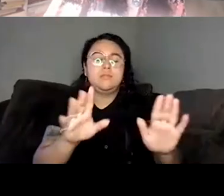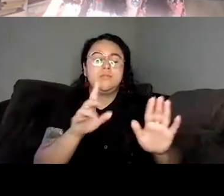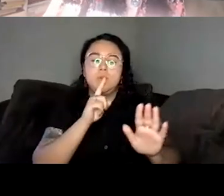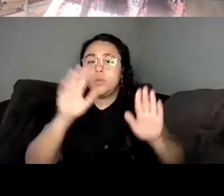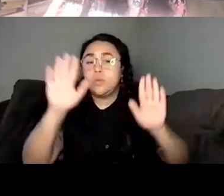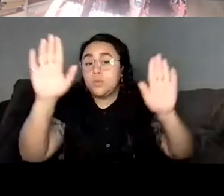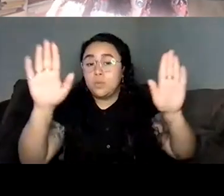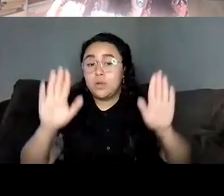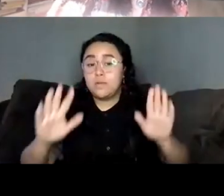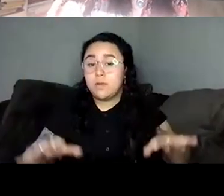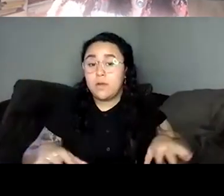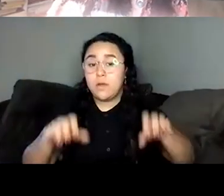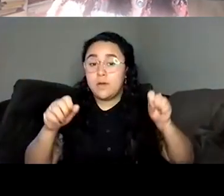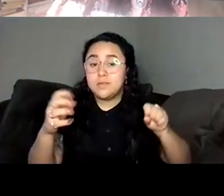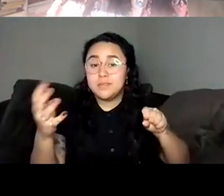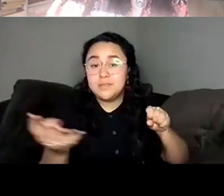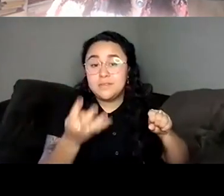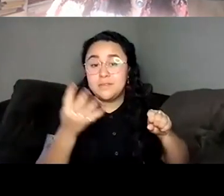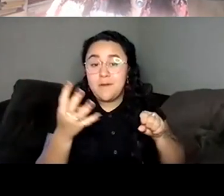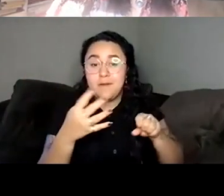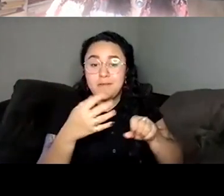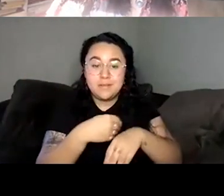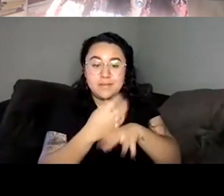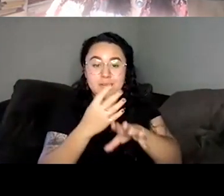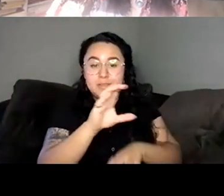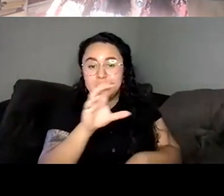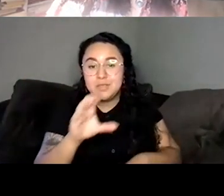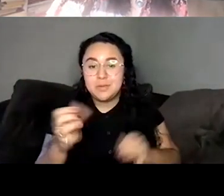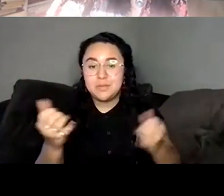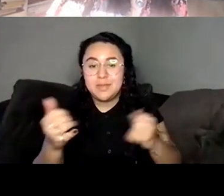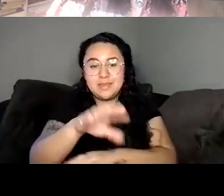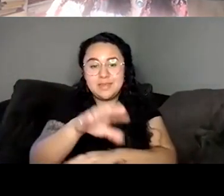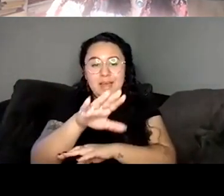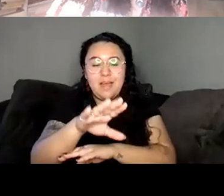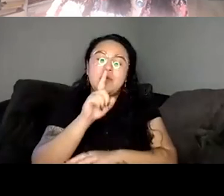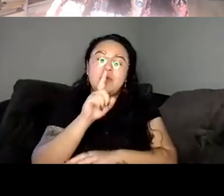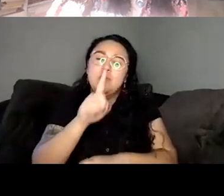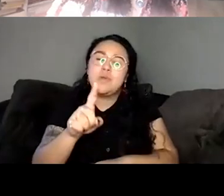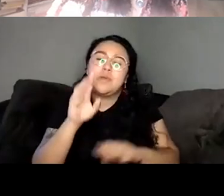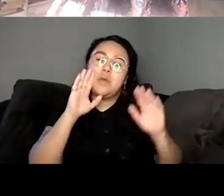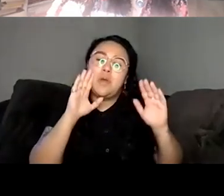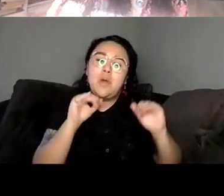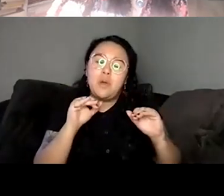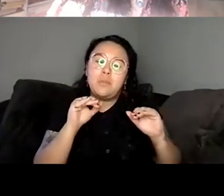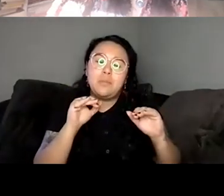to host all of you on zoom this afternoon and really hope to have a chance next year.